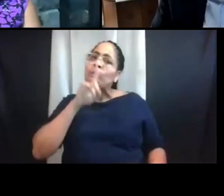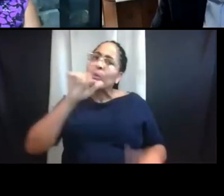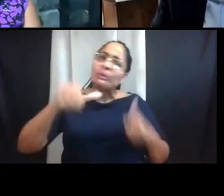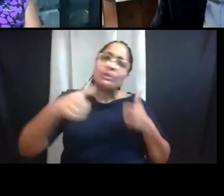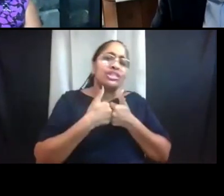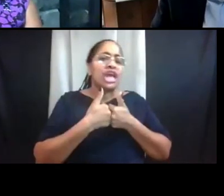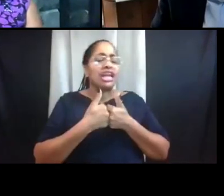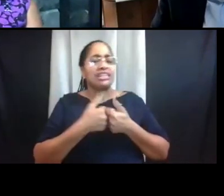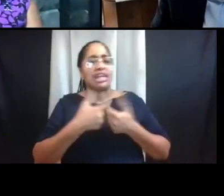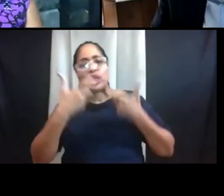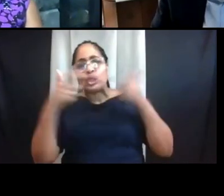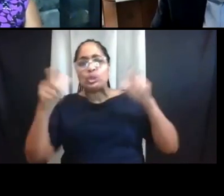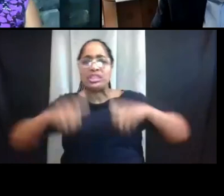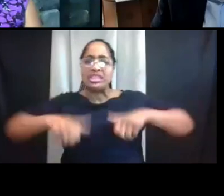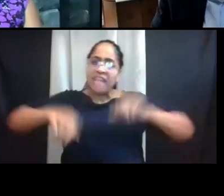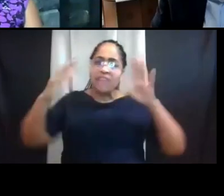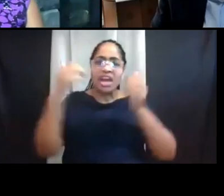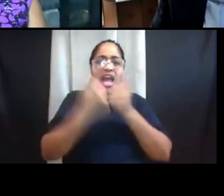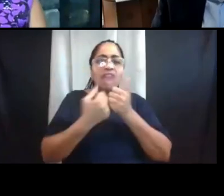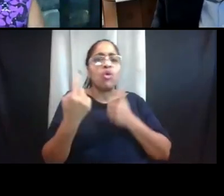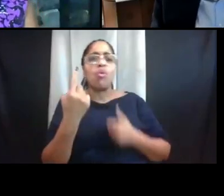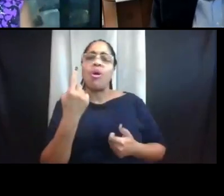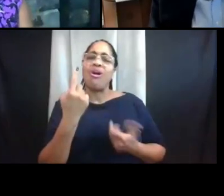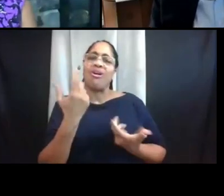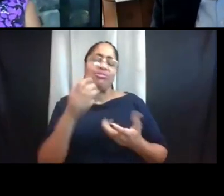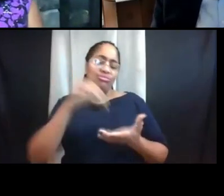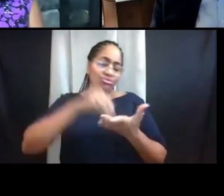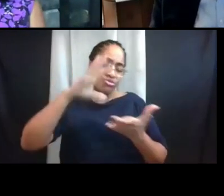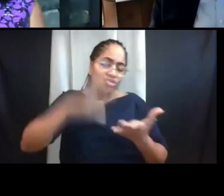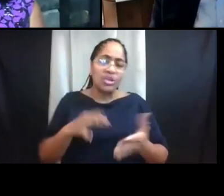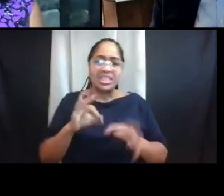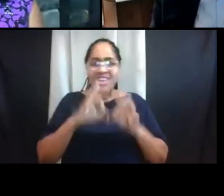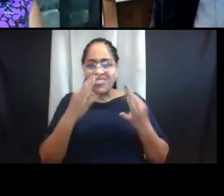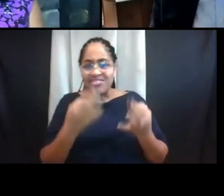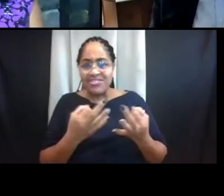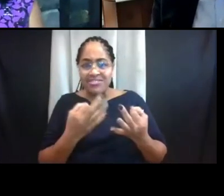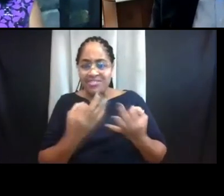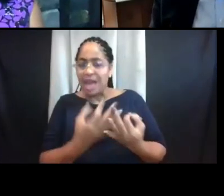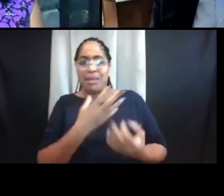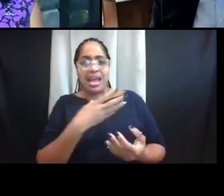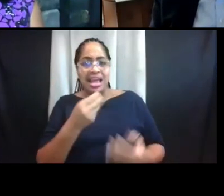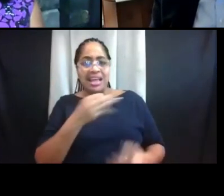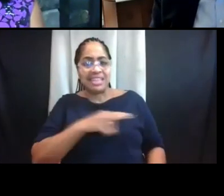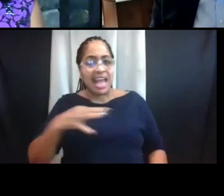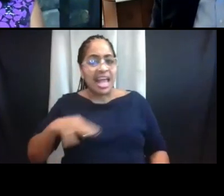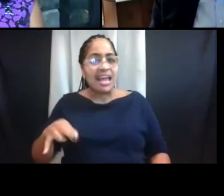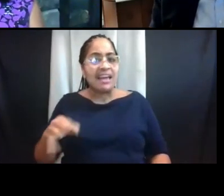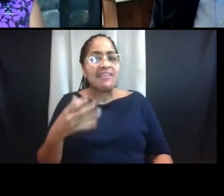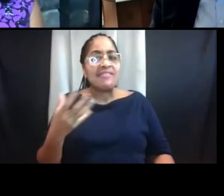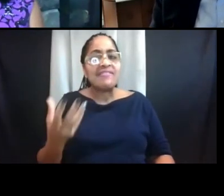students, families, faculty, and staff. I look forward to when we can get back